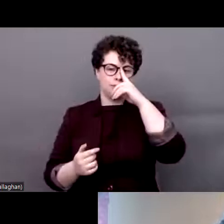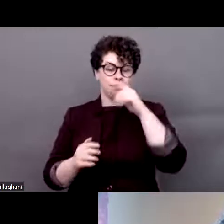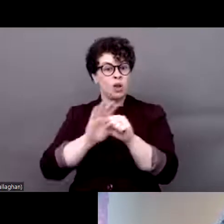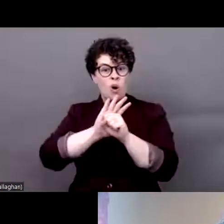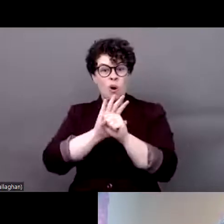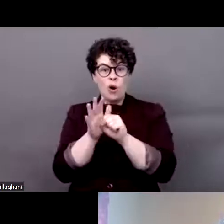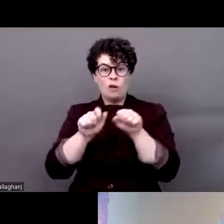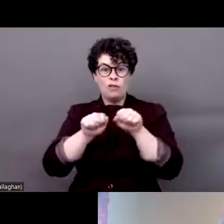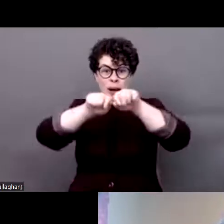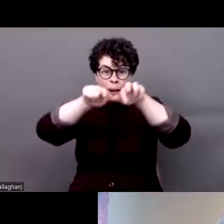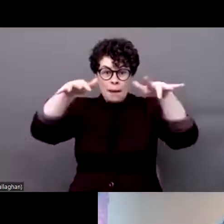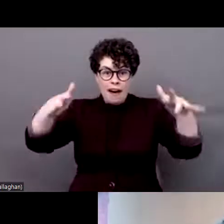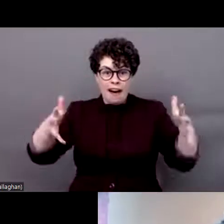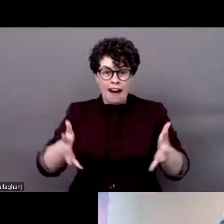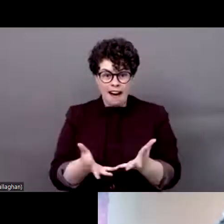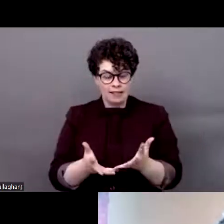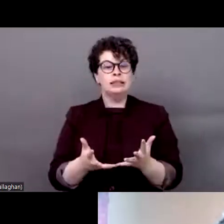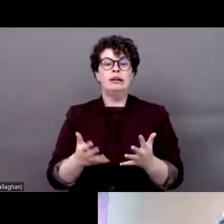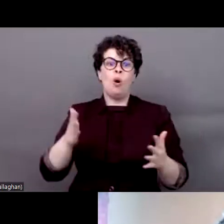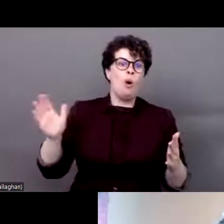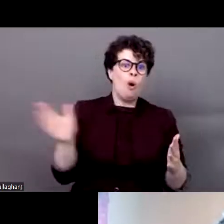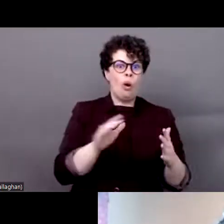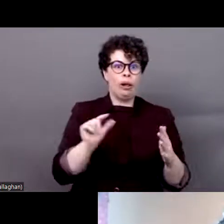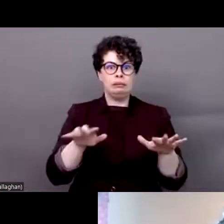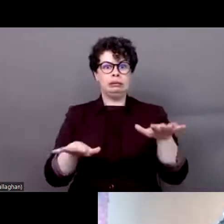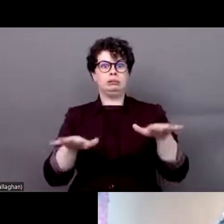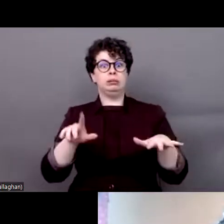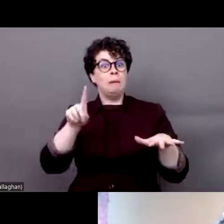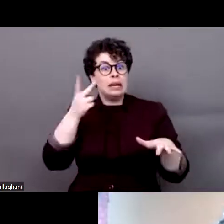and exacerbated intersectional discrimination especially to those